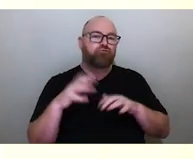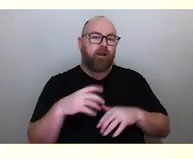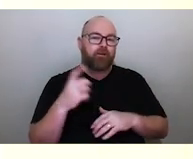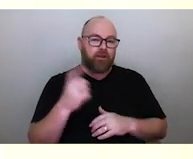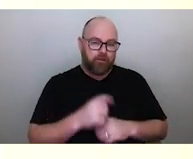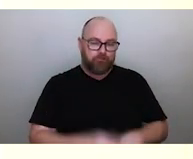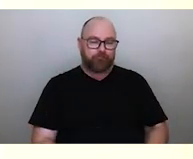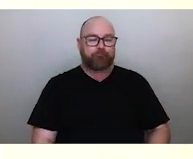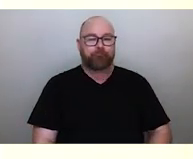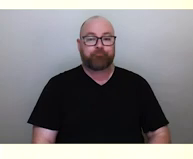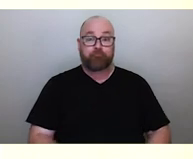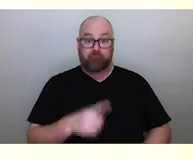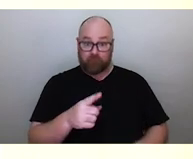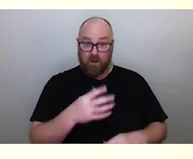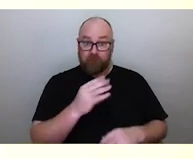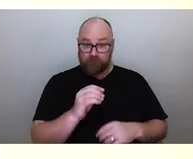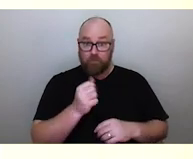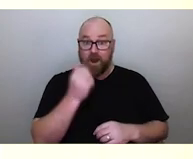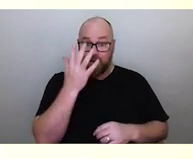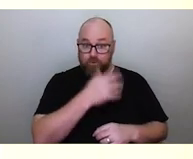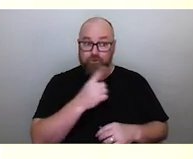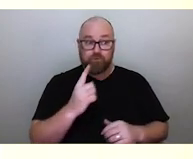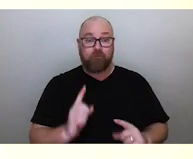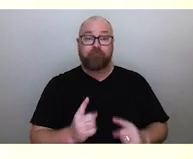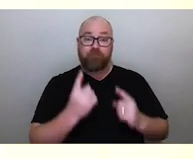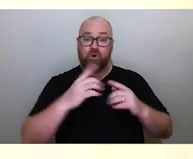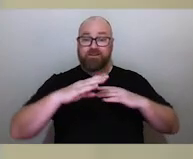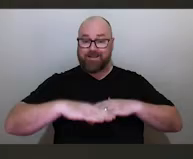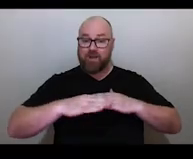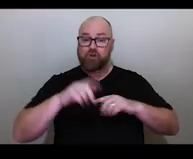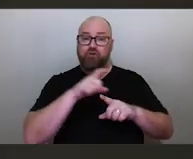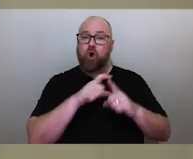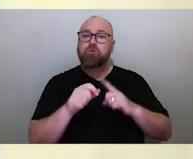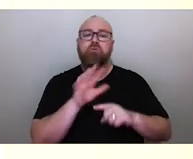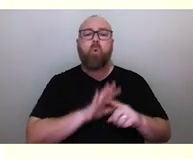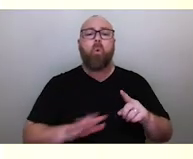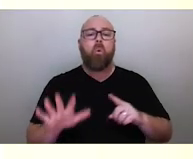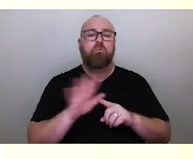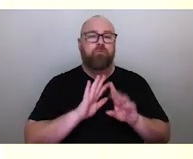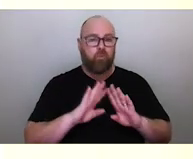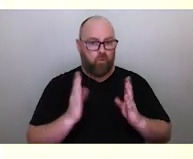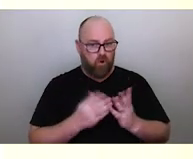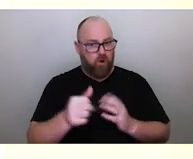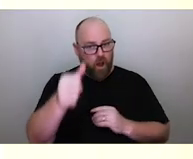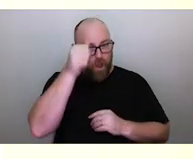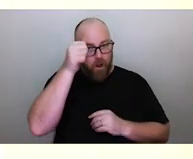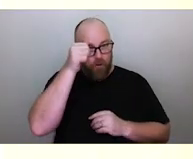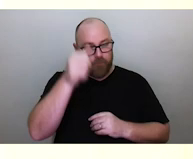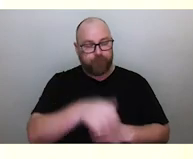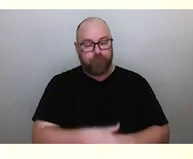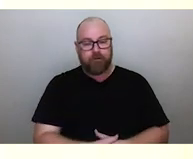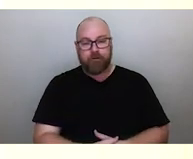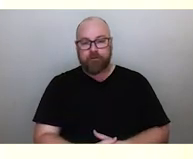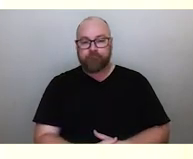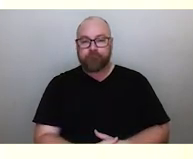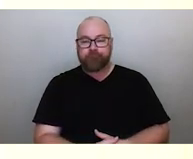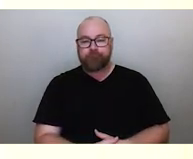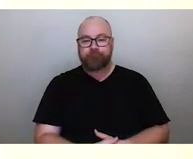by Aboriginal and First Nations Cultures all around the world. Now, another thing that I learned from the Elders is something